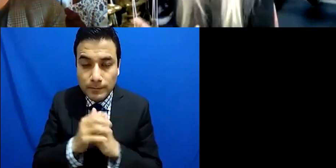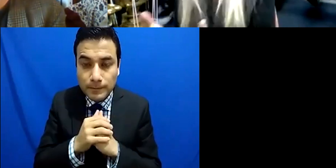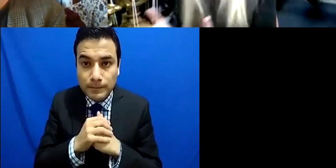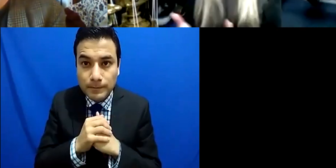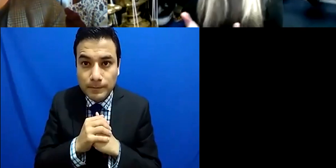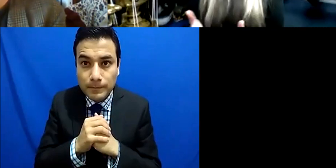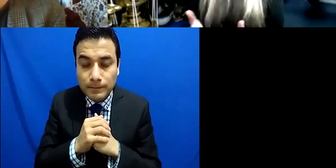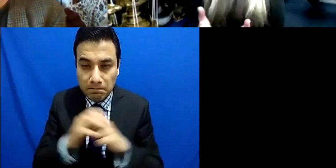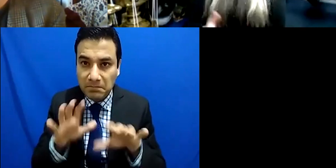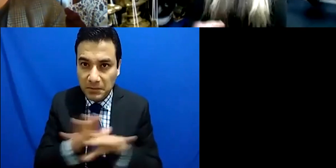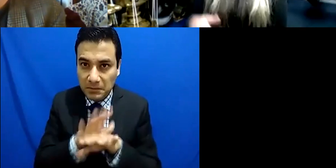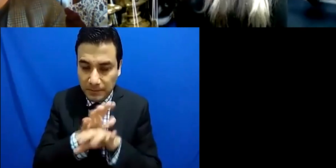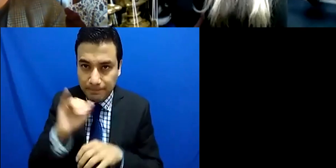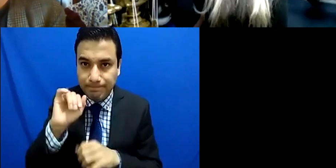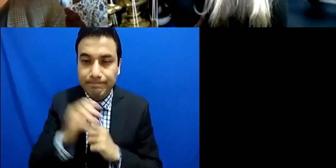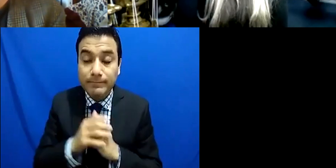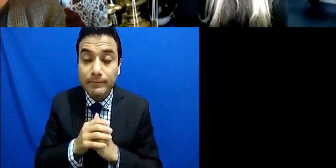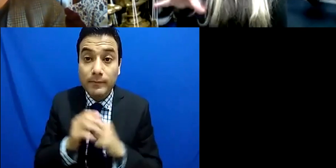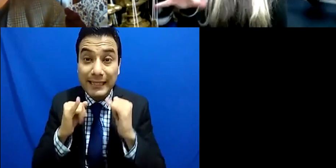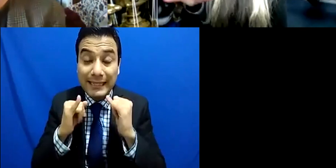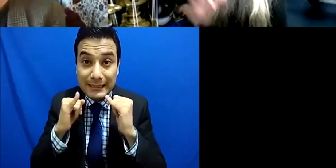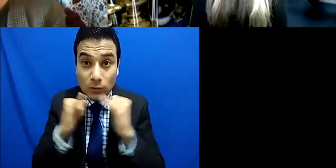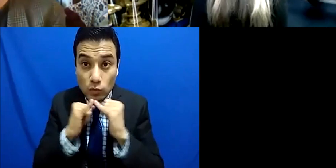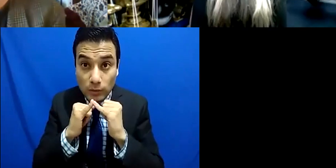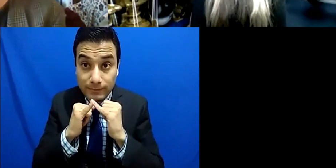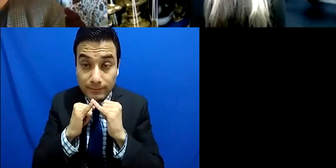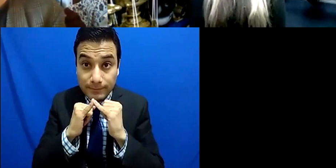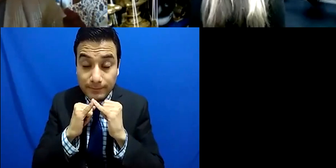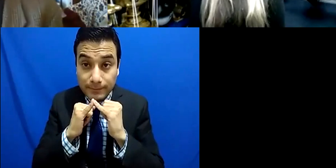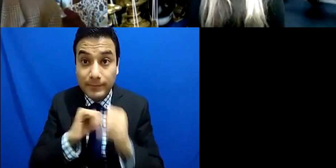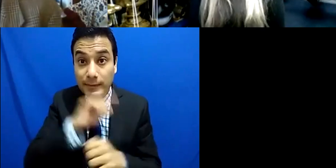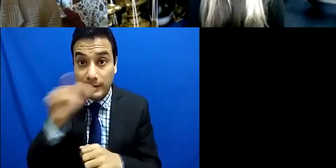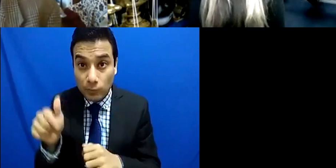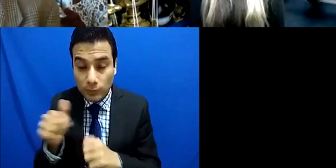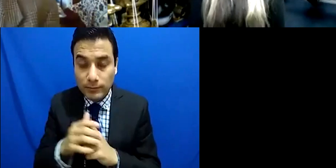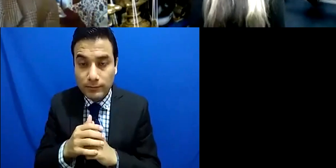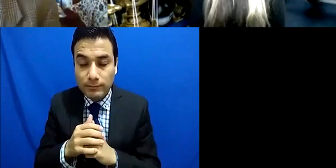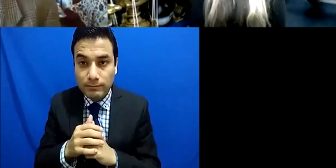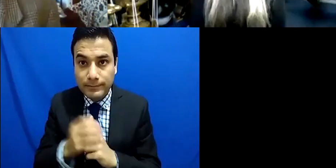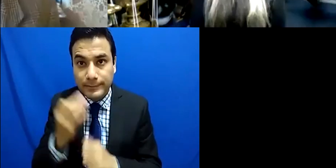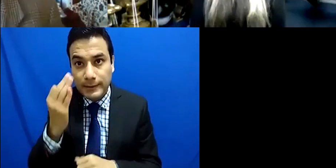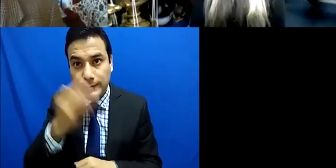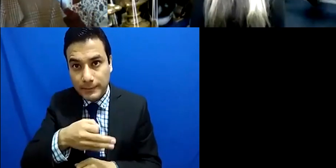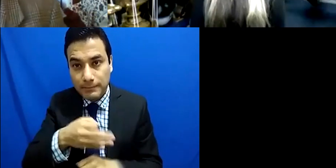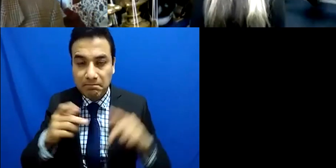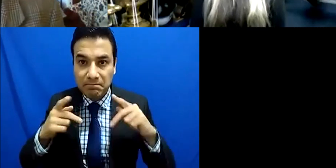accept peopleon t heir ability as opposed to any other situation and that was really